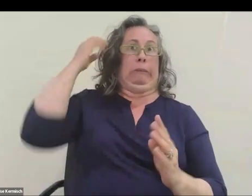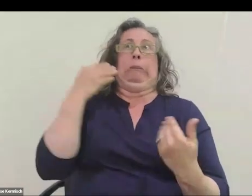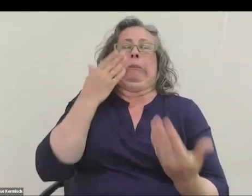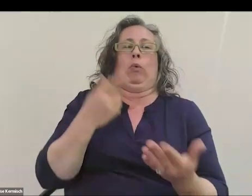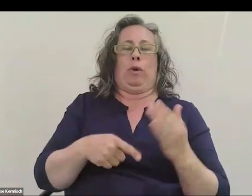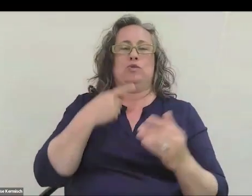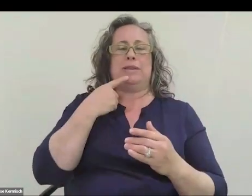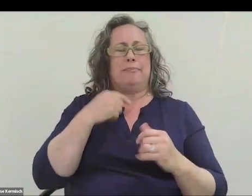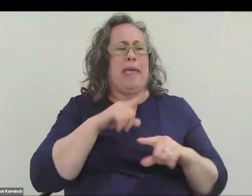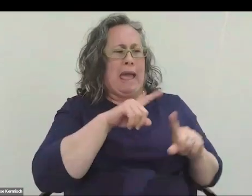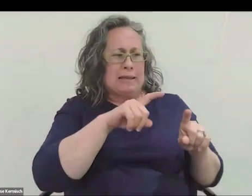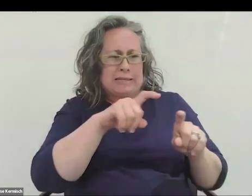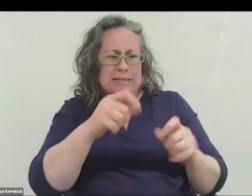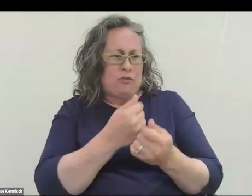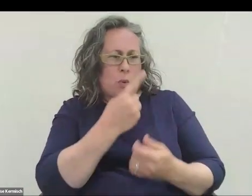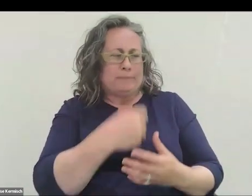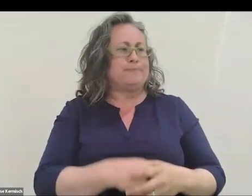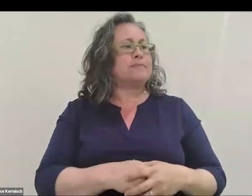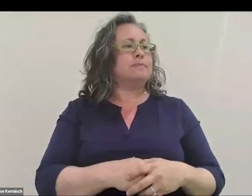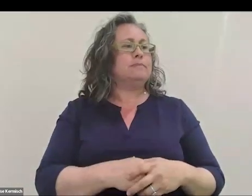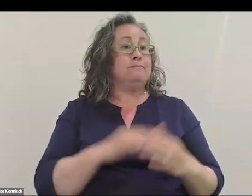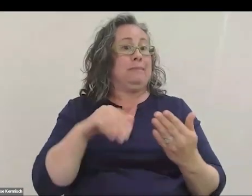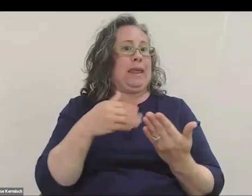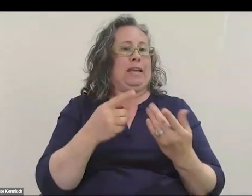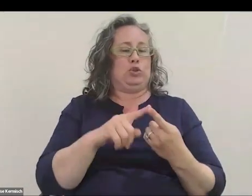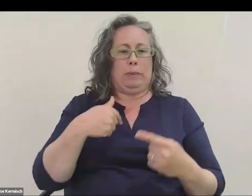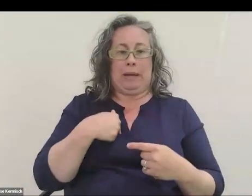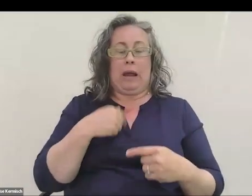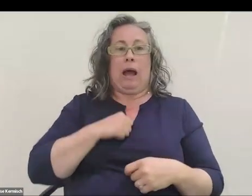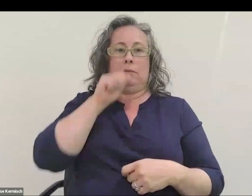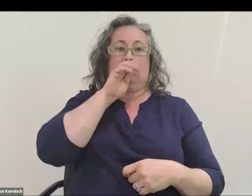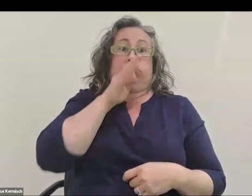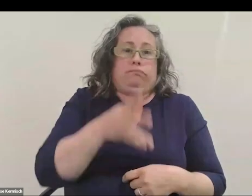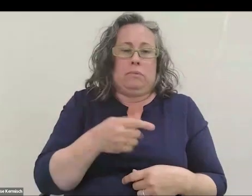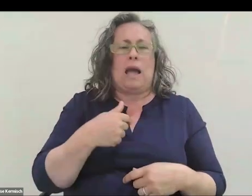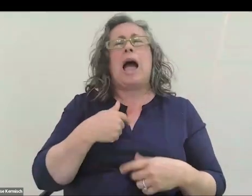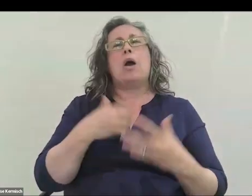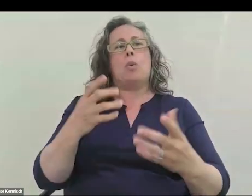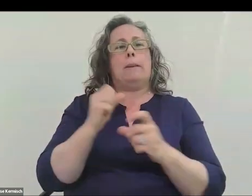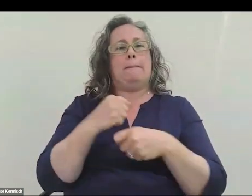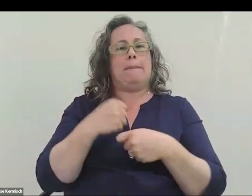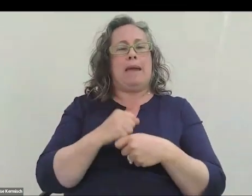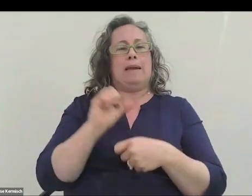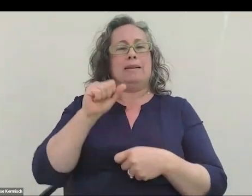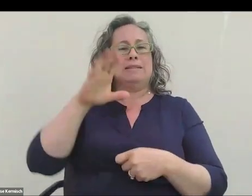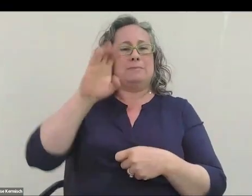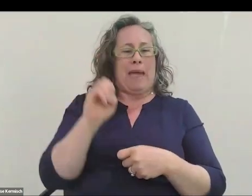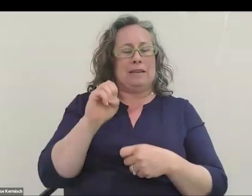They asked everybody down the line, they get to me, and I just blurt out, "I want to make space travel as easy as catching a bus."